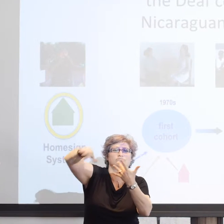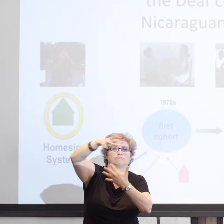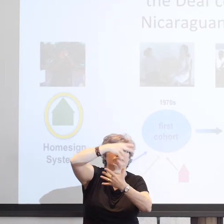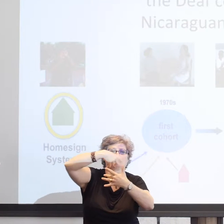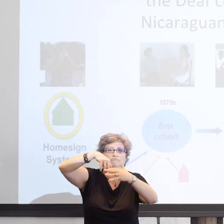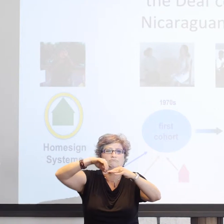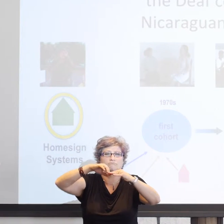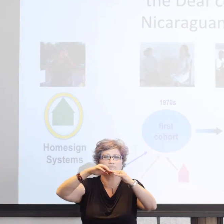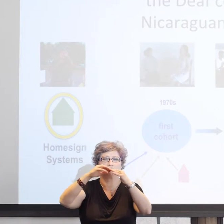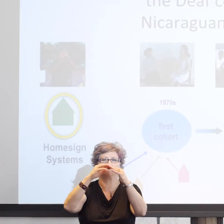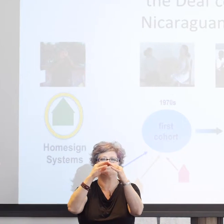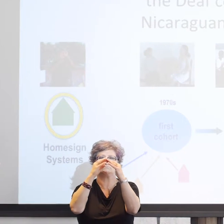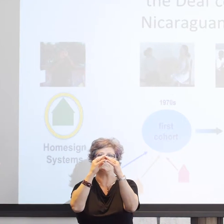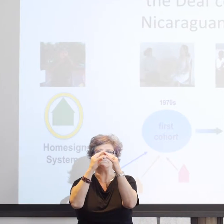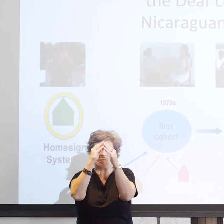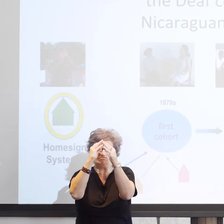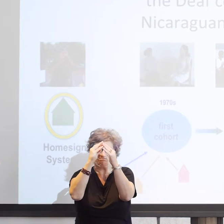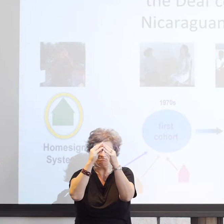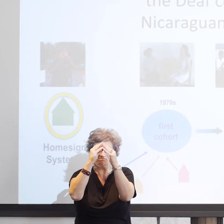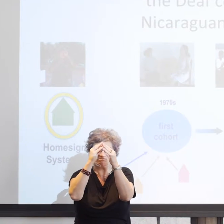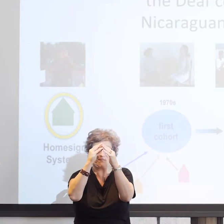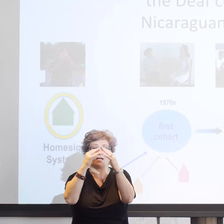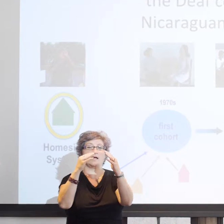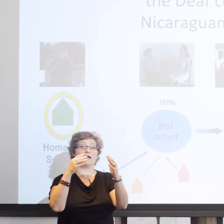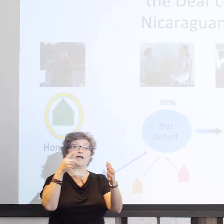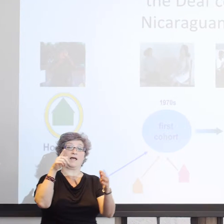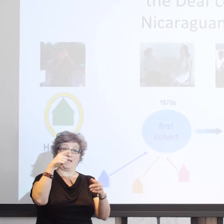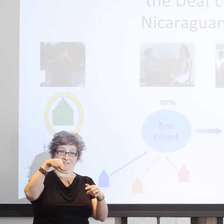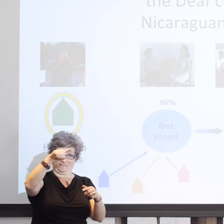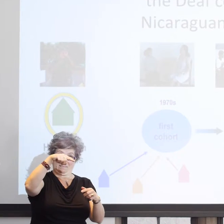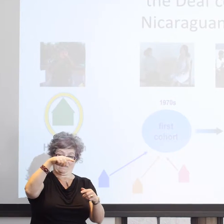versus more fully formed in the context of other CODAs